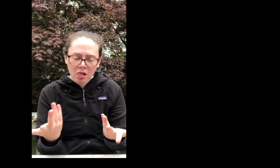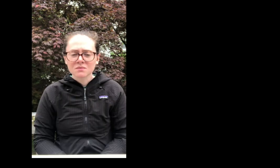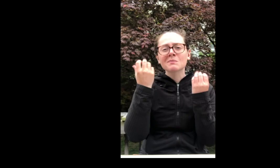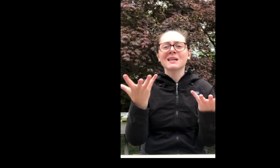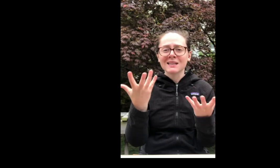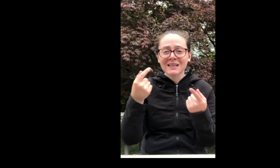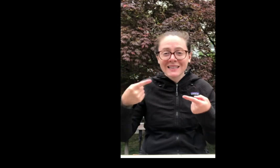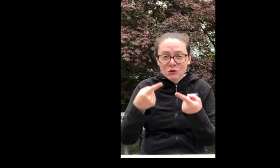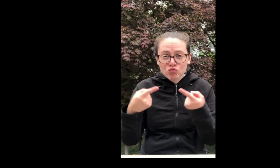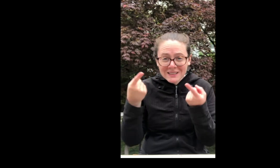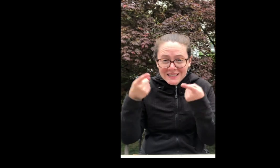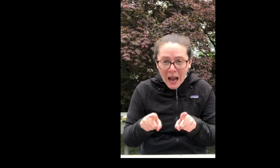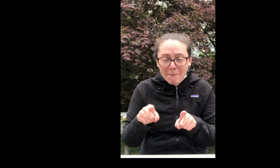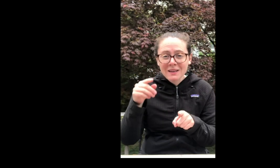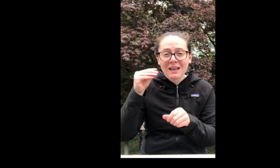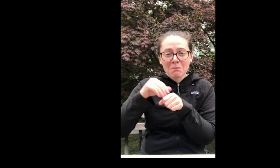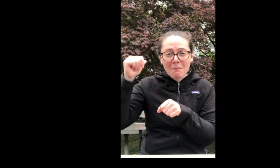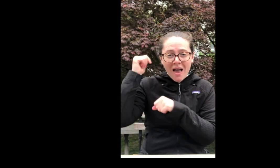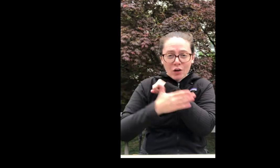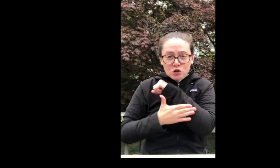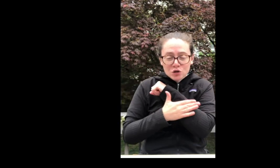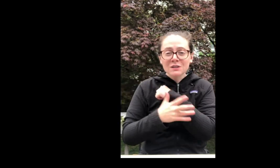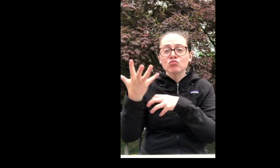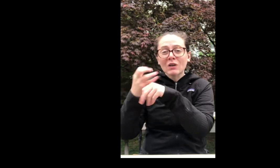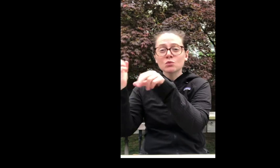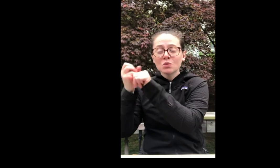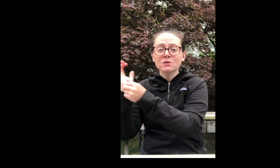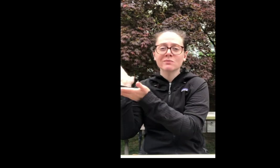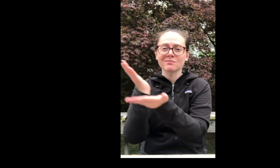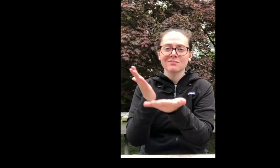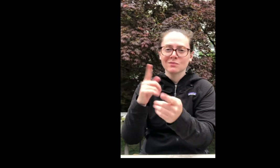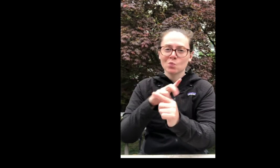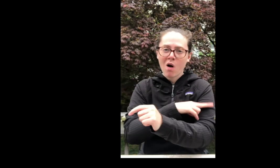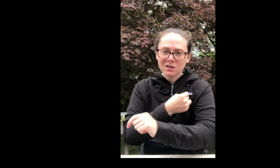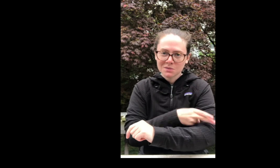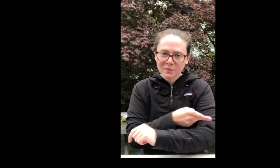Also when injuries happen in the backcountry patients are brought to local hospitals.